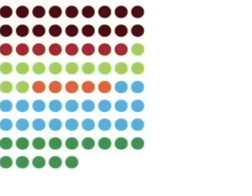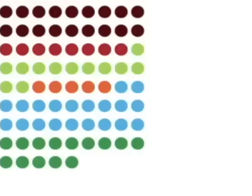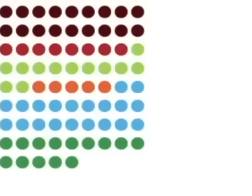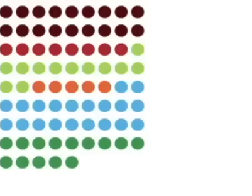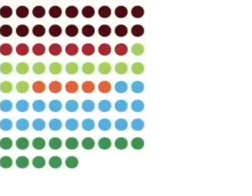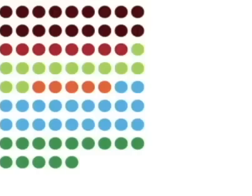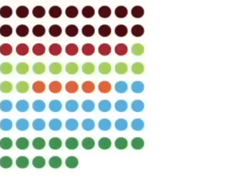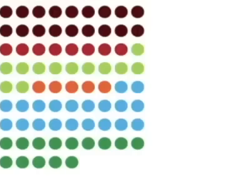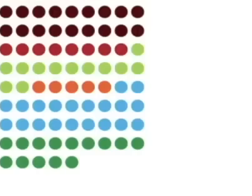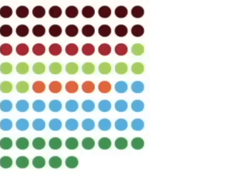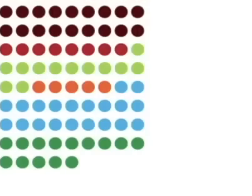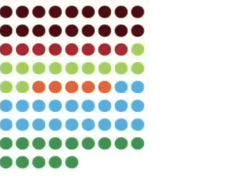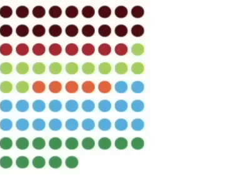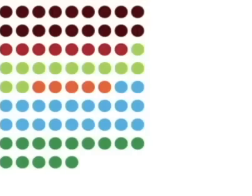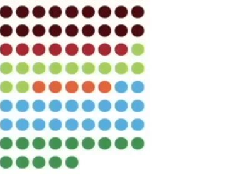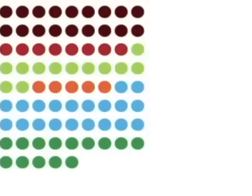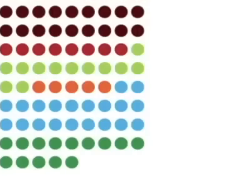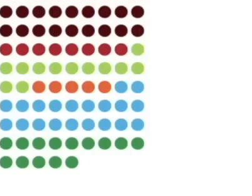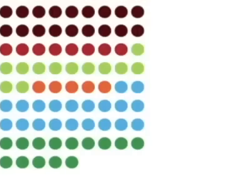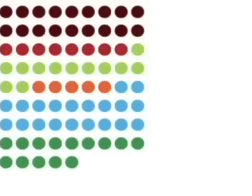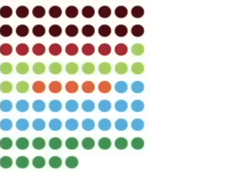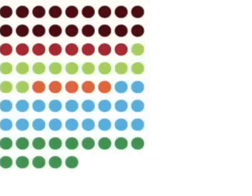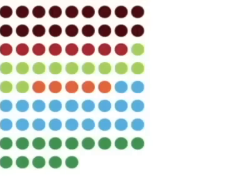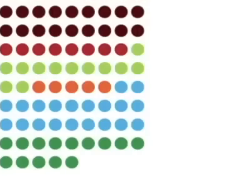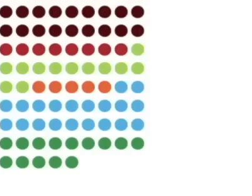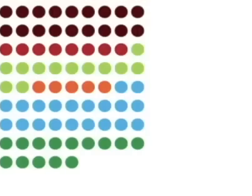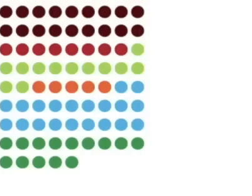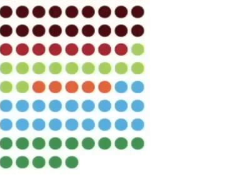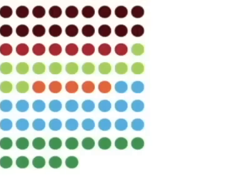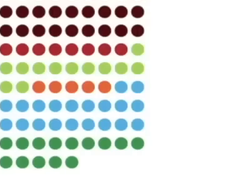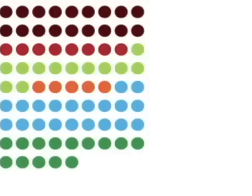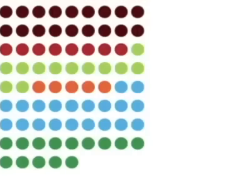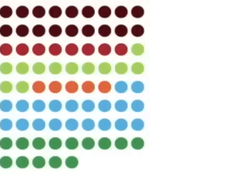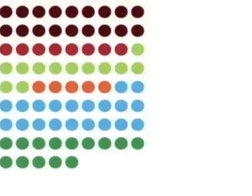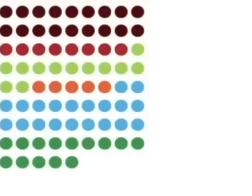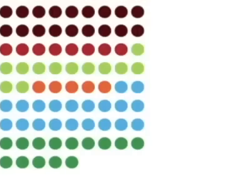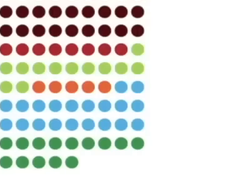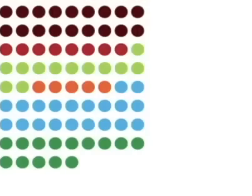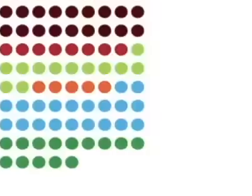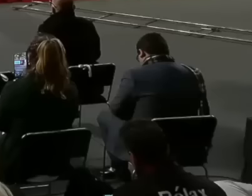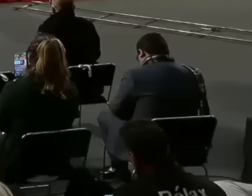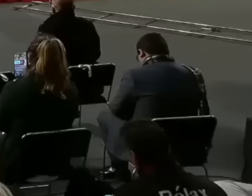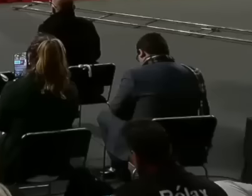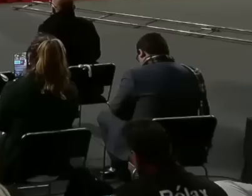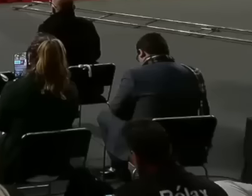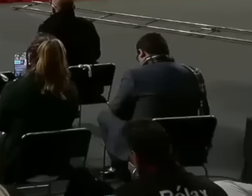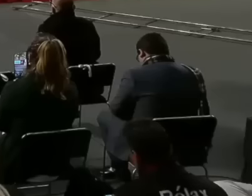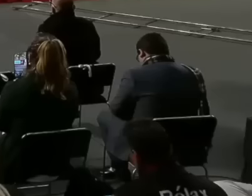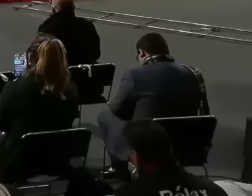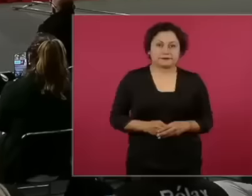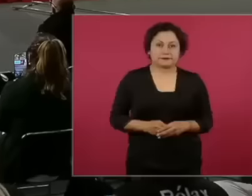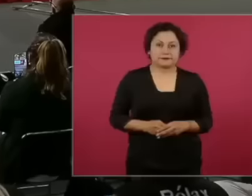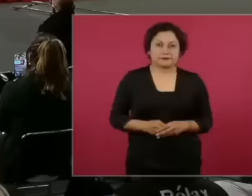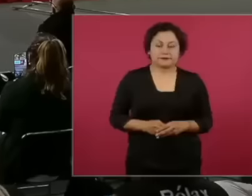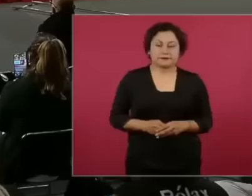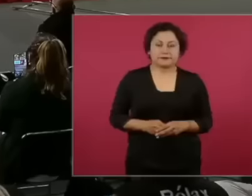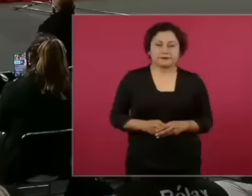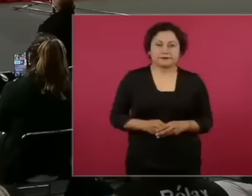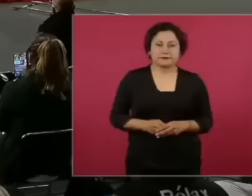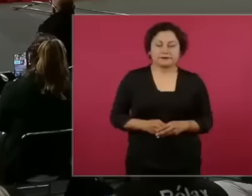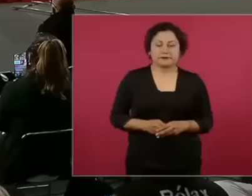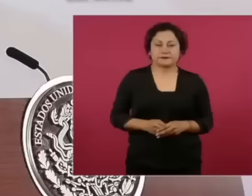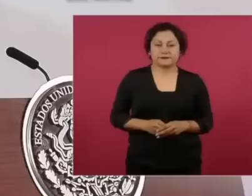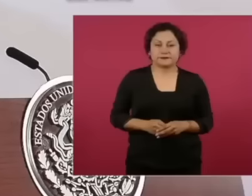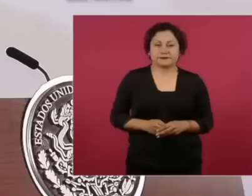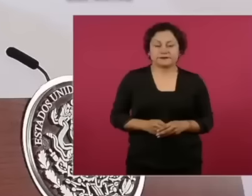, to pretend that there was going to be a